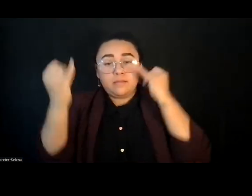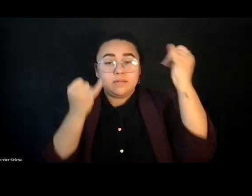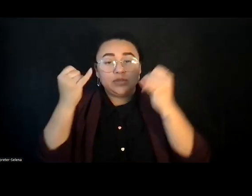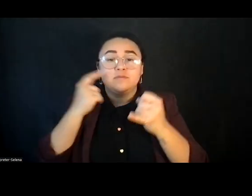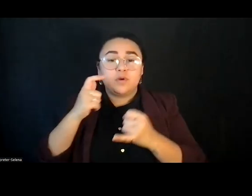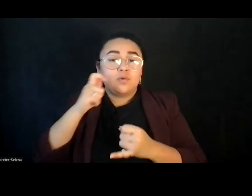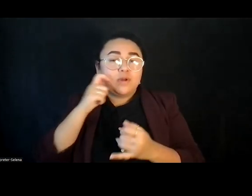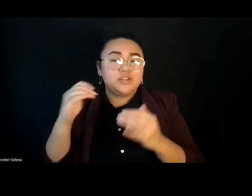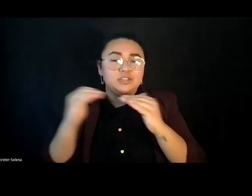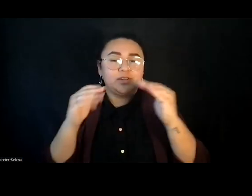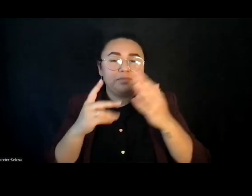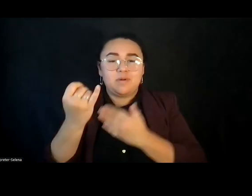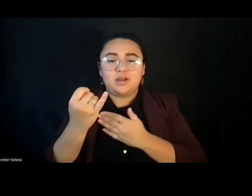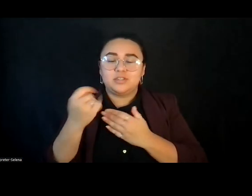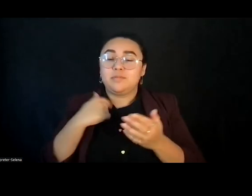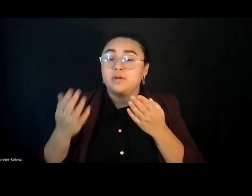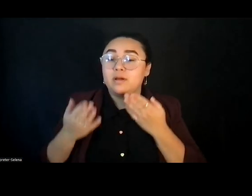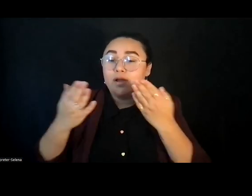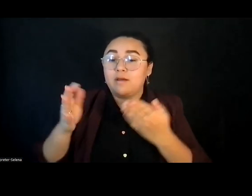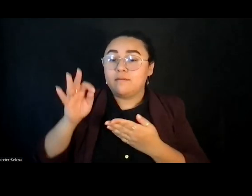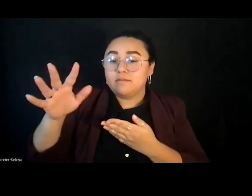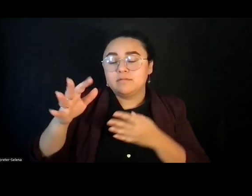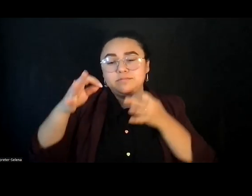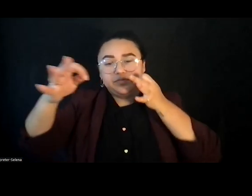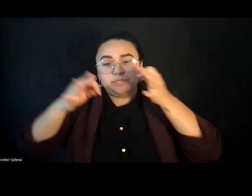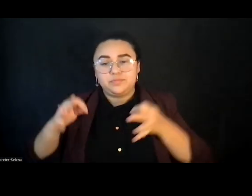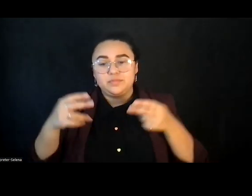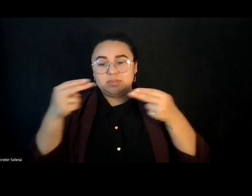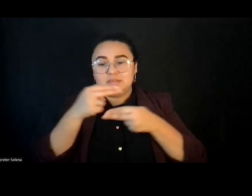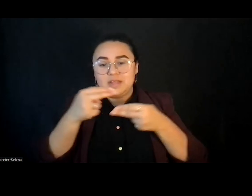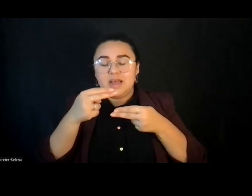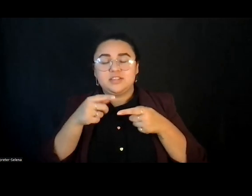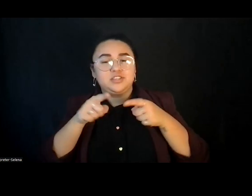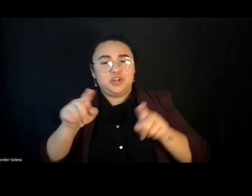I just want to offer a description of the slide that we showed while we're playing the music.